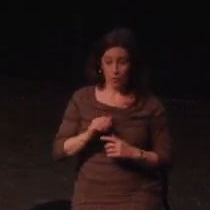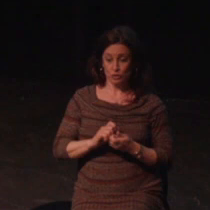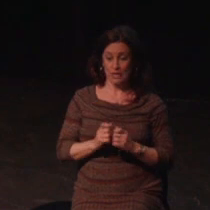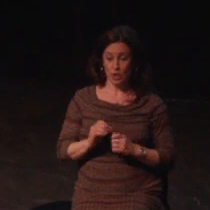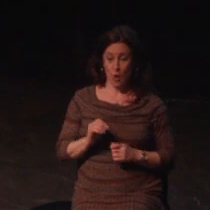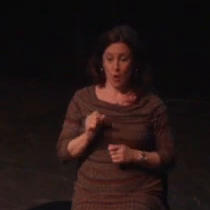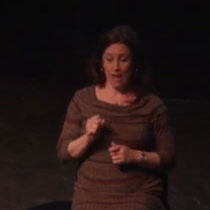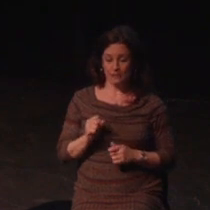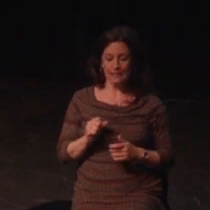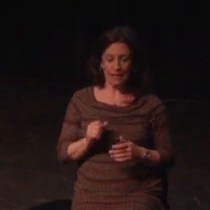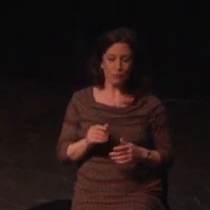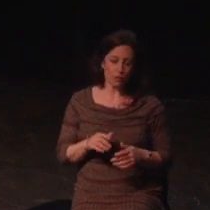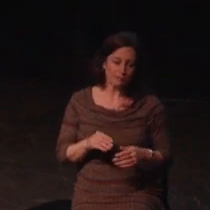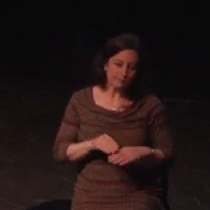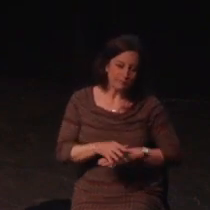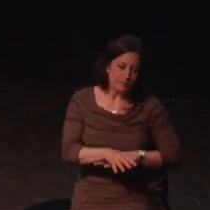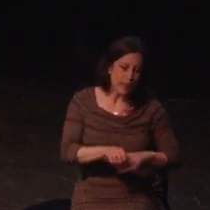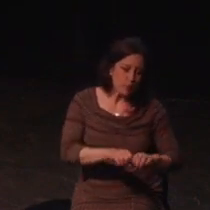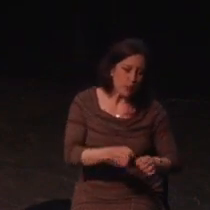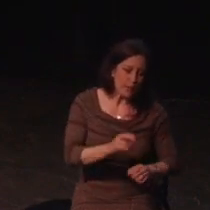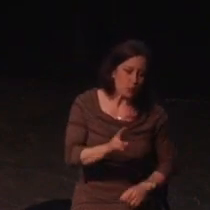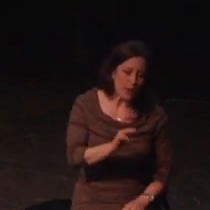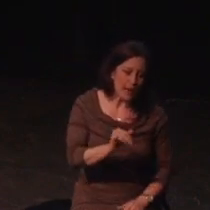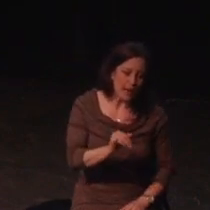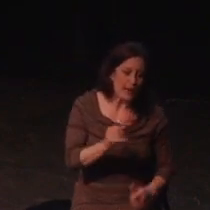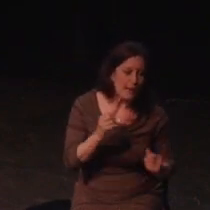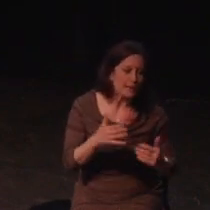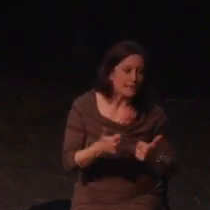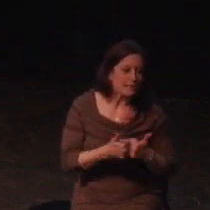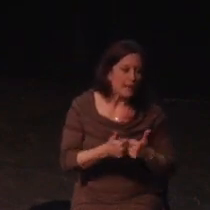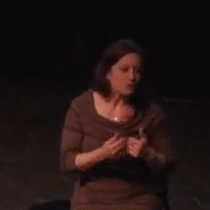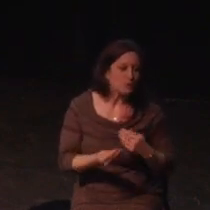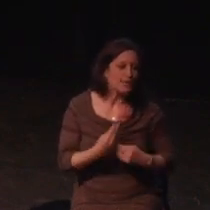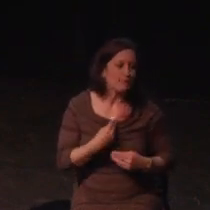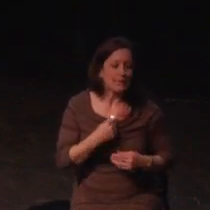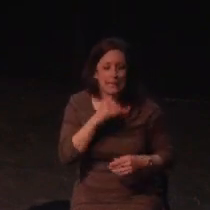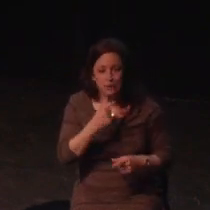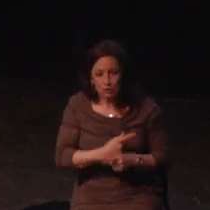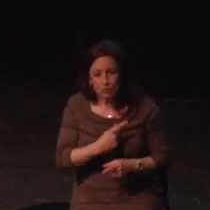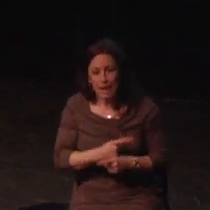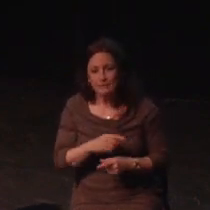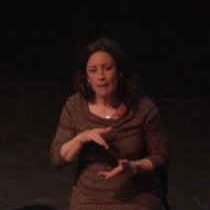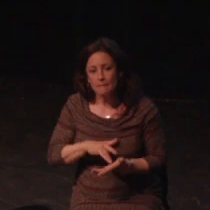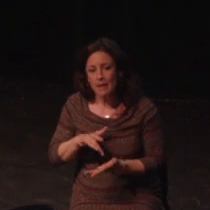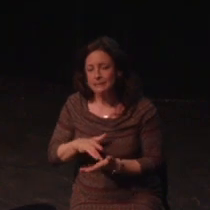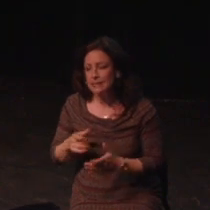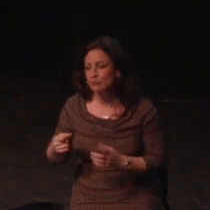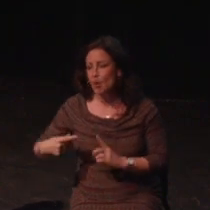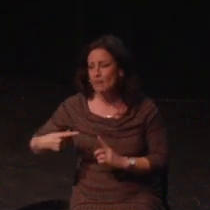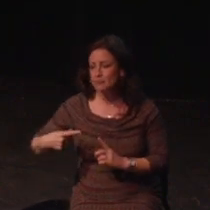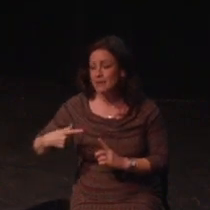I consider myself multiply disabled, but also my disabilities fluctuate through any given day or week, and this makes me somewhat complex case